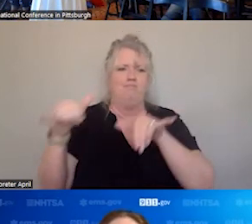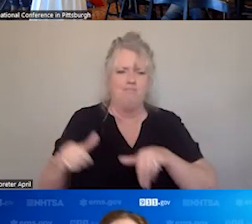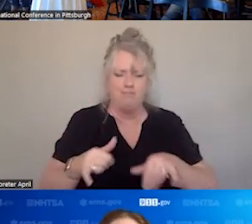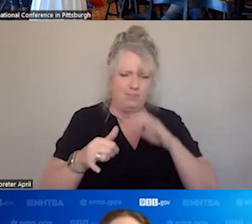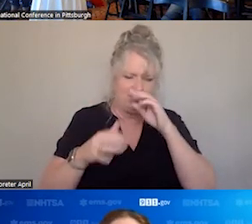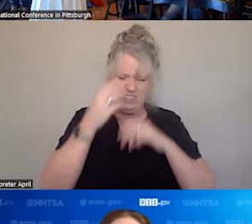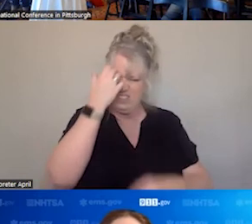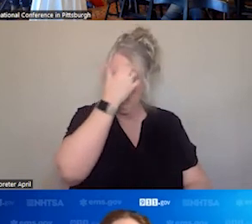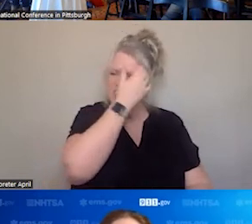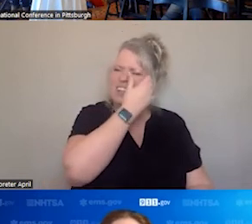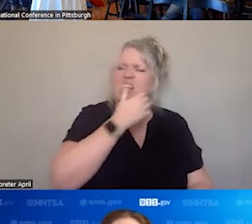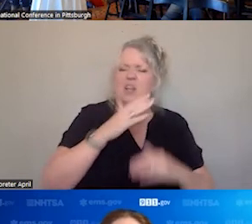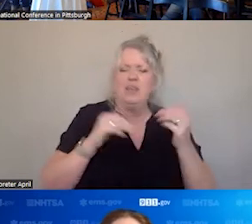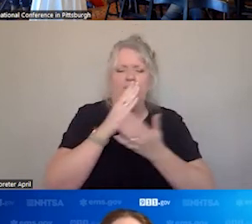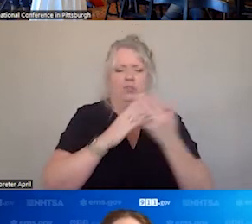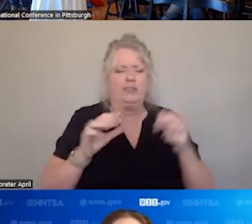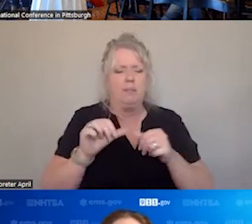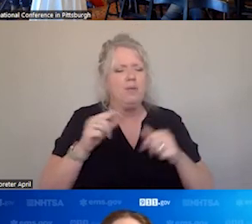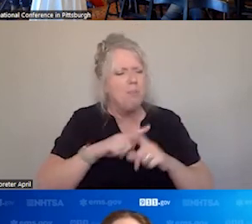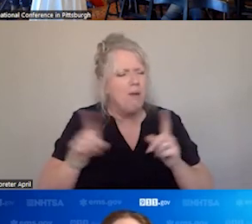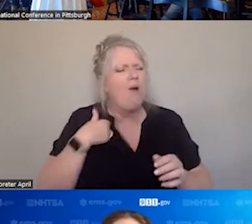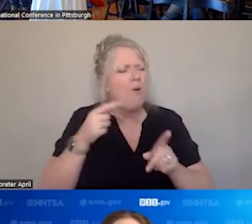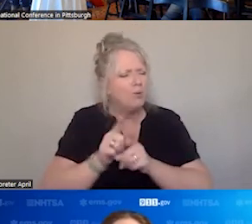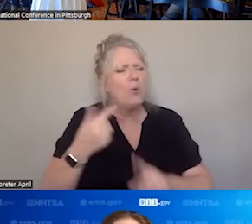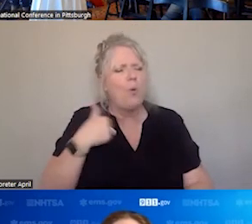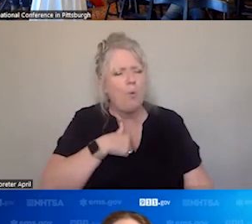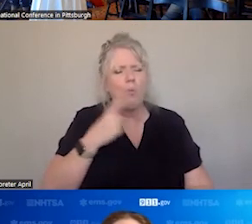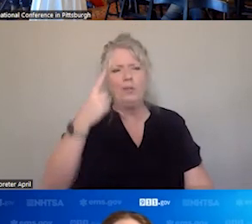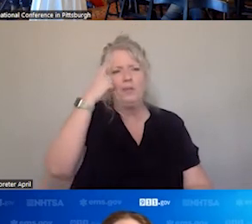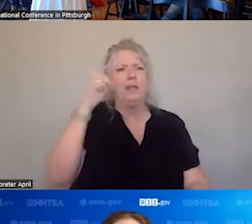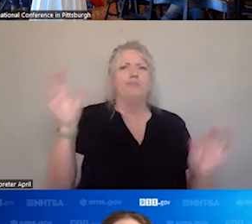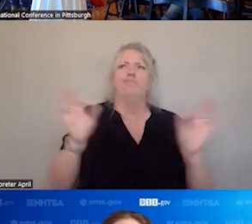IT PROBABLY IS IN SOME AREAS. BUT ALSO, WE TAKE FOR GRANTED THAT IT IS JUST ALWAYS BEEN HERE.